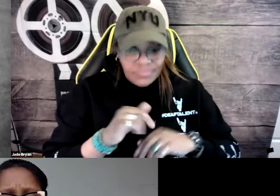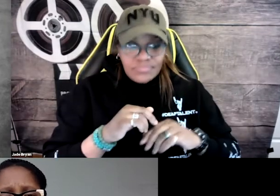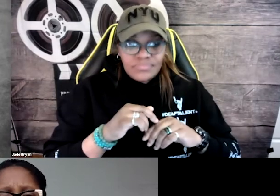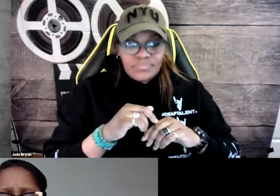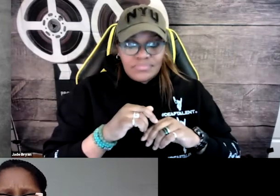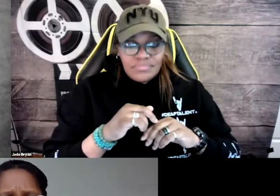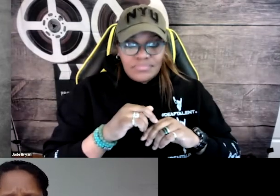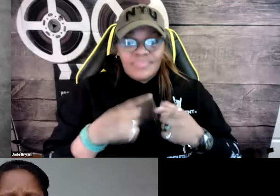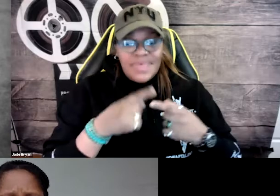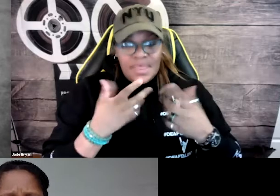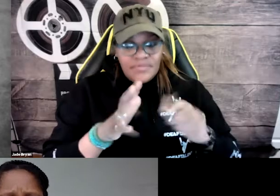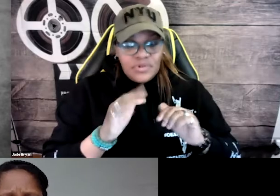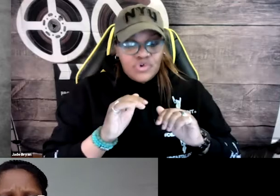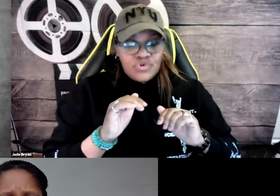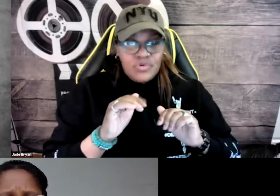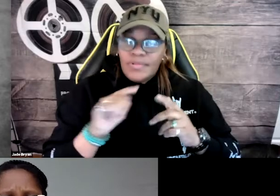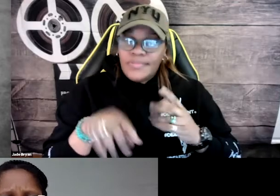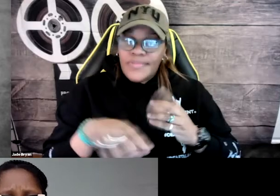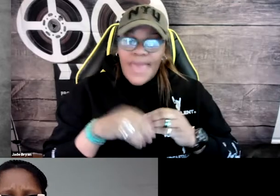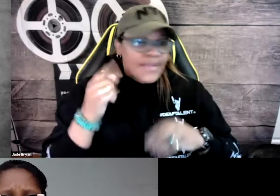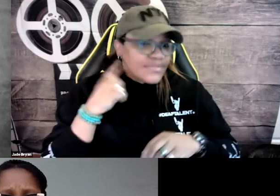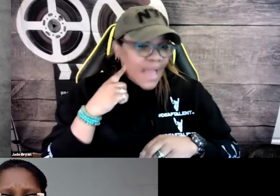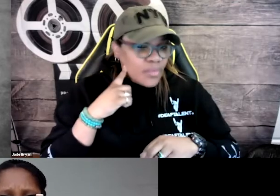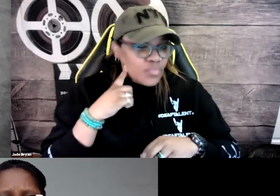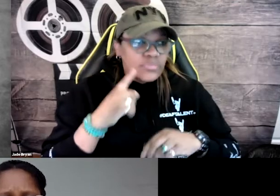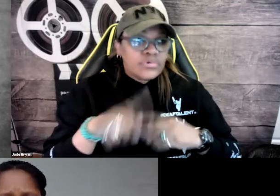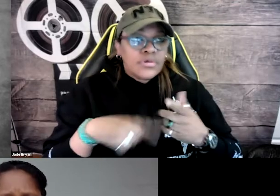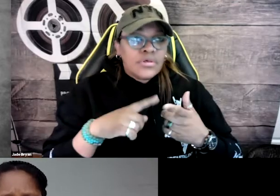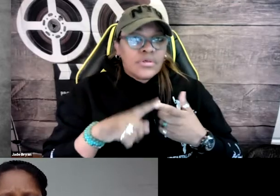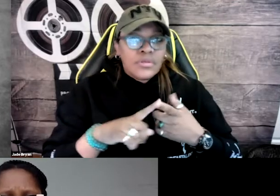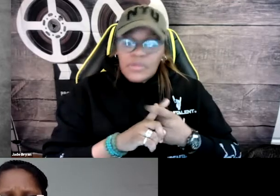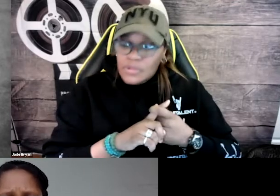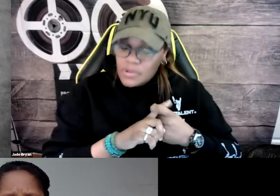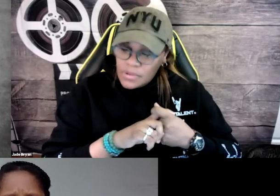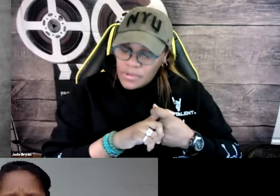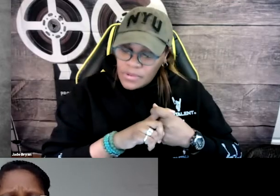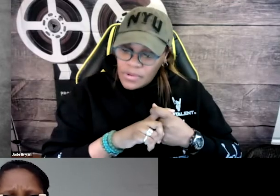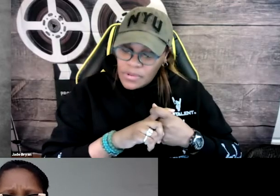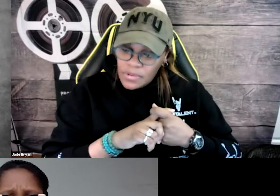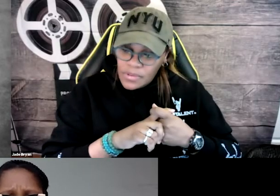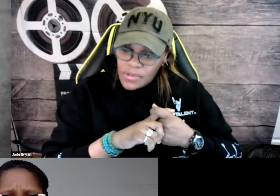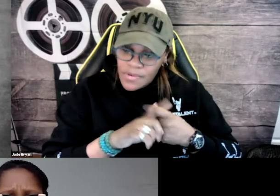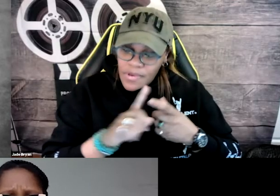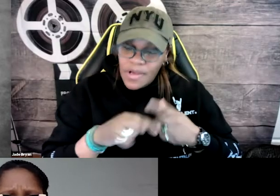So during the editing process, we finished with the editing. We did the sound,